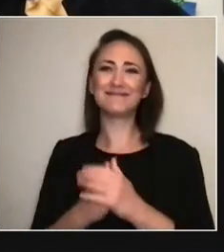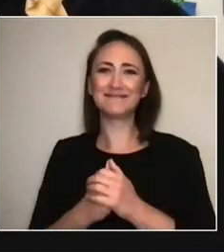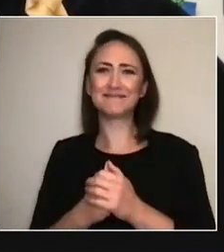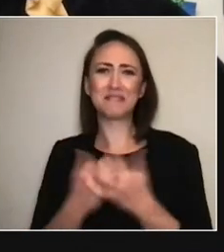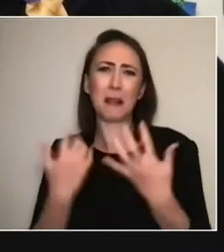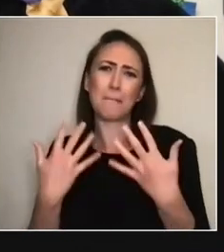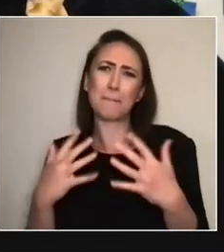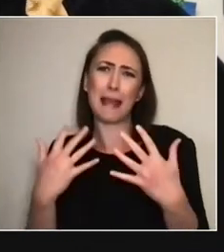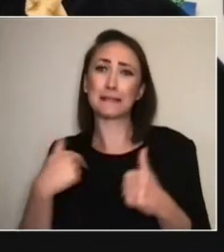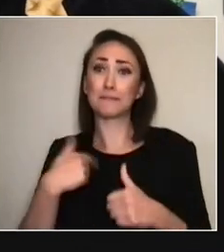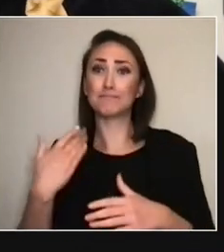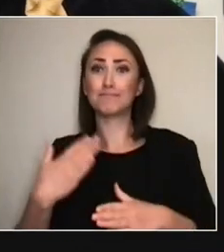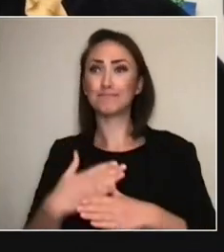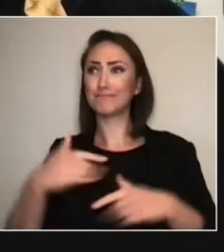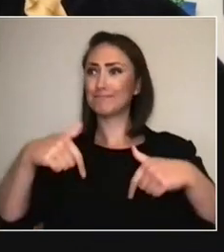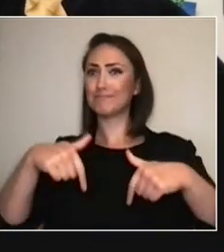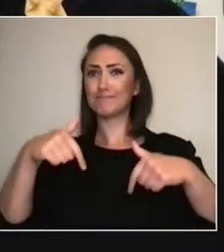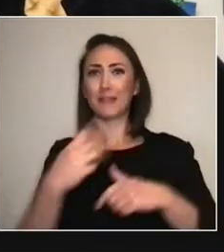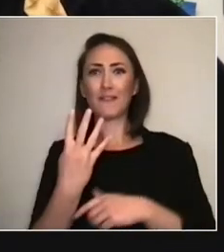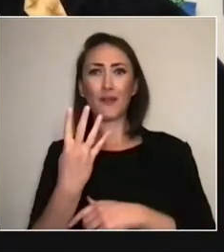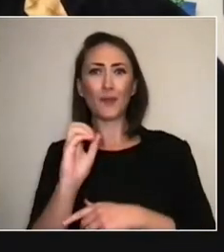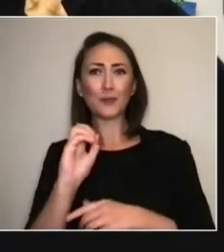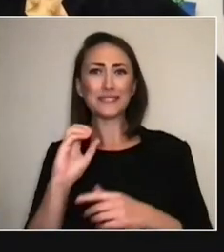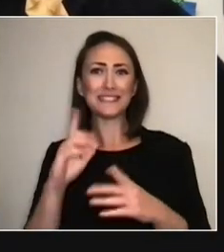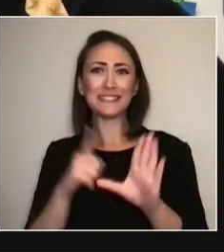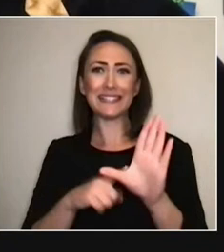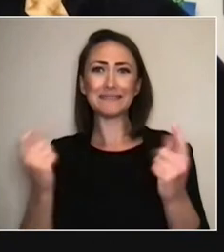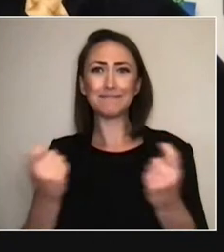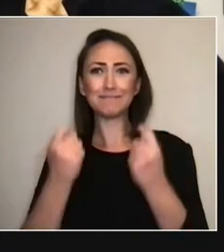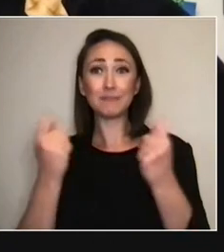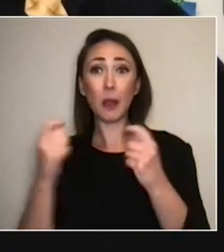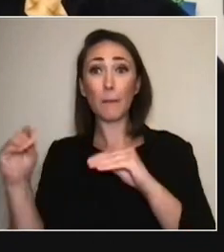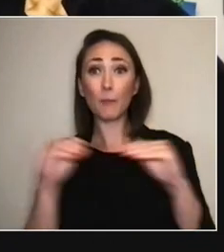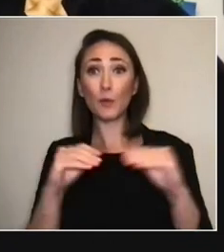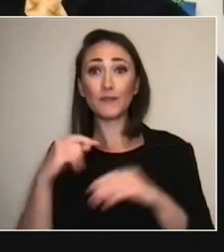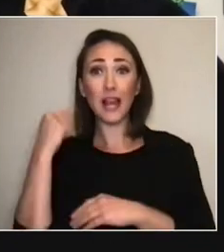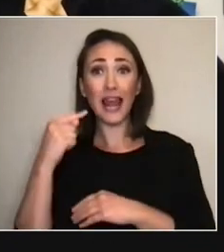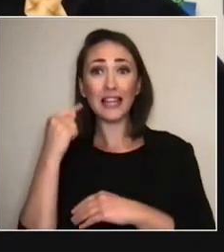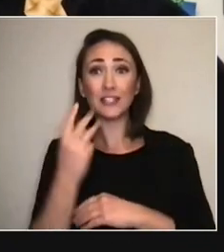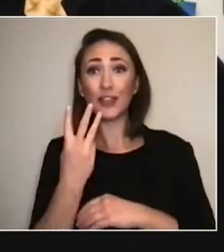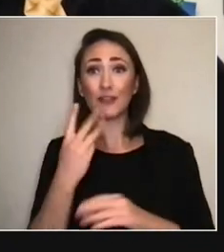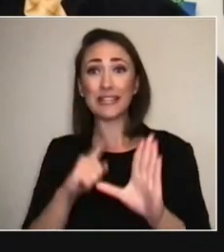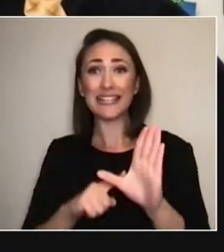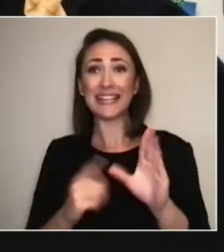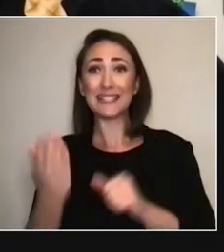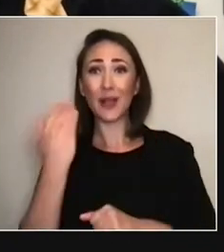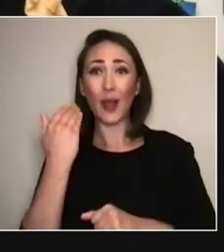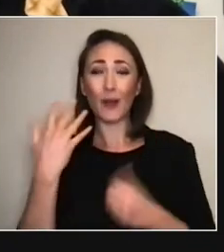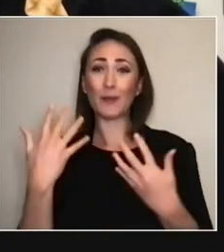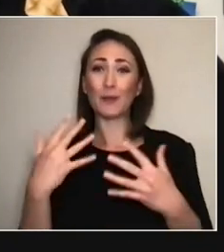I moved to London three years ago. I've encountered a lot of audience members, a lot of cultural workers,